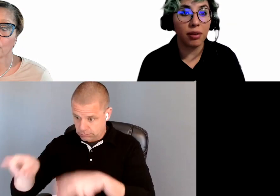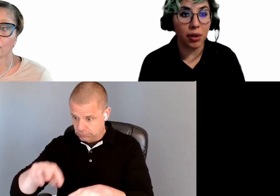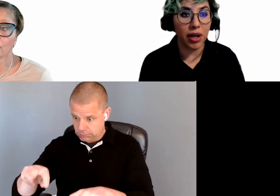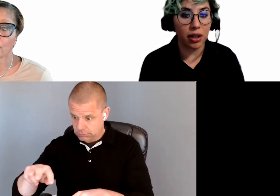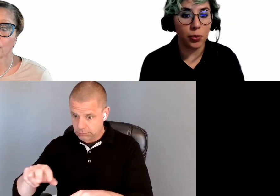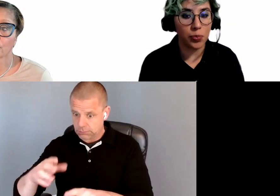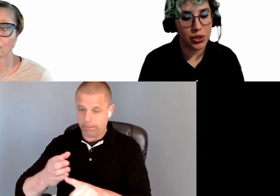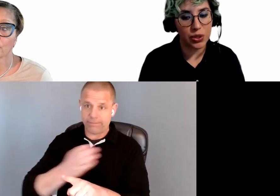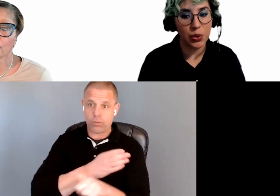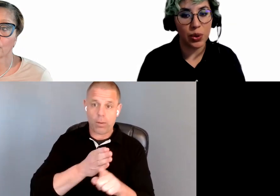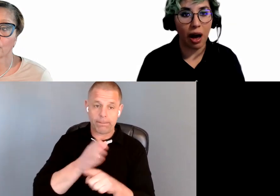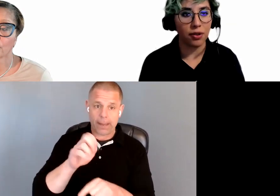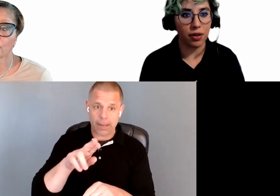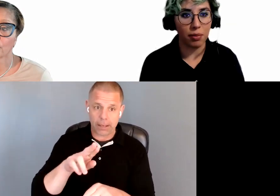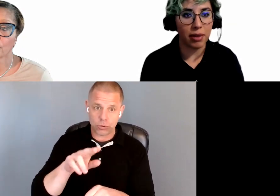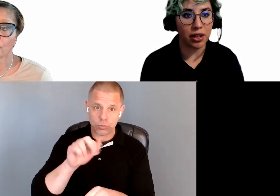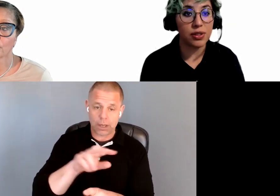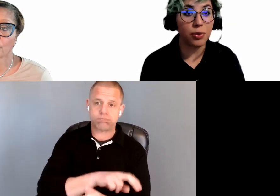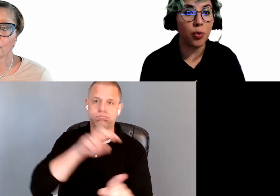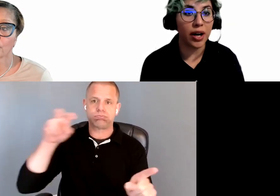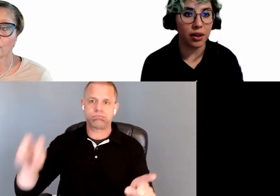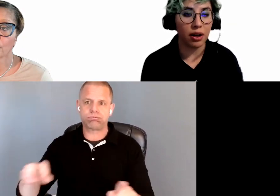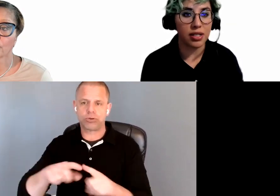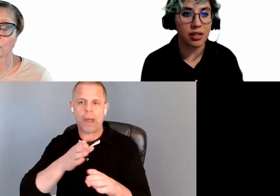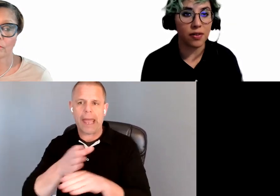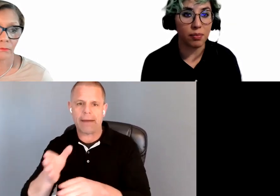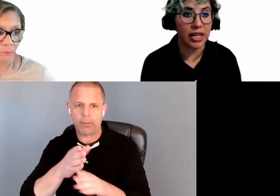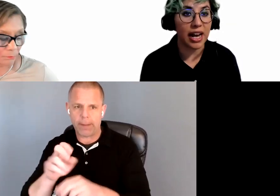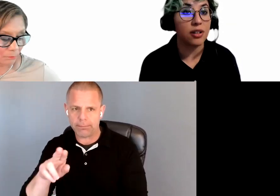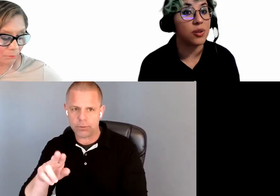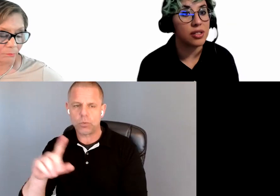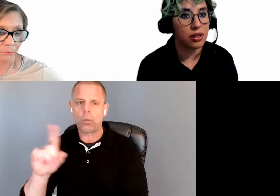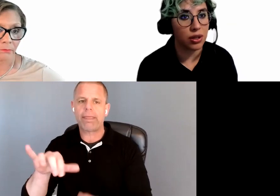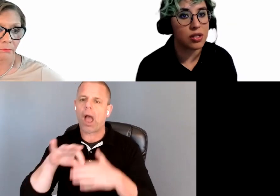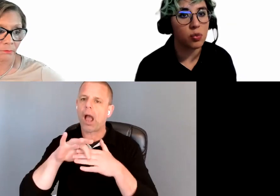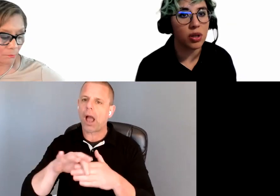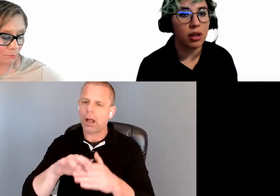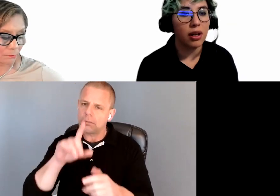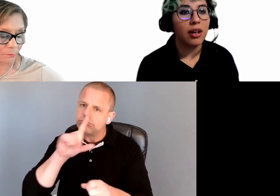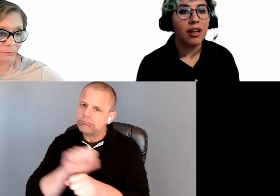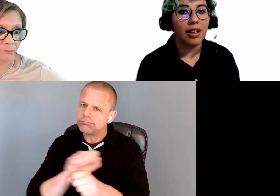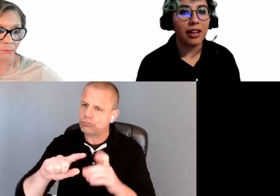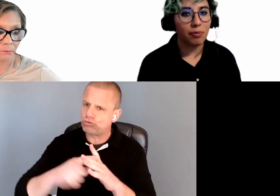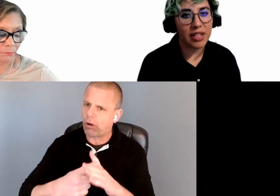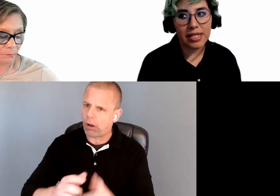main menu to after the main menu, so where the content of the page actually starts. This